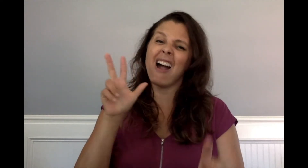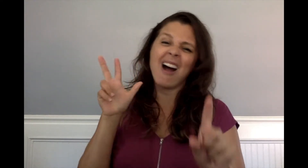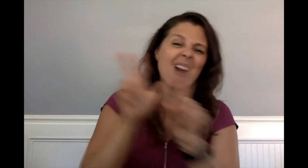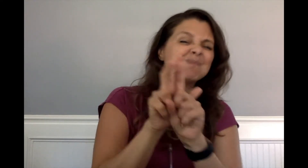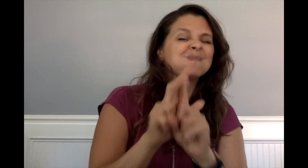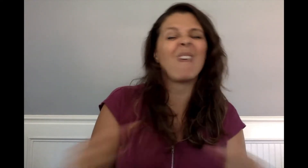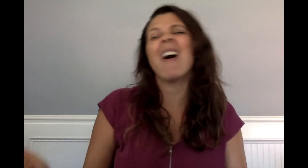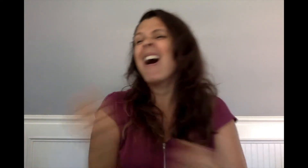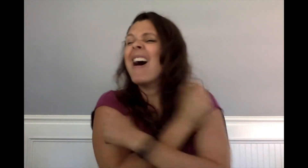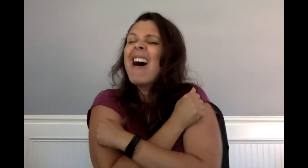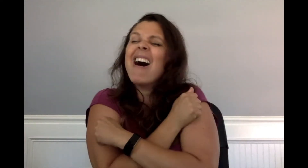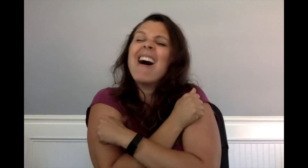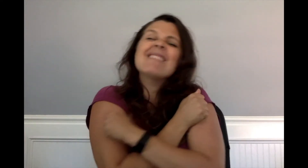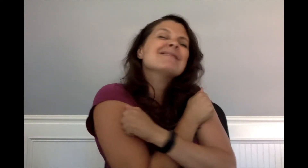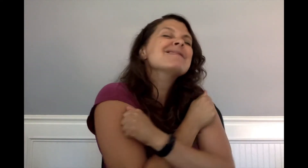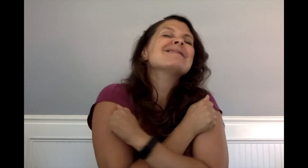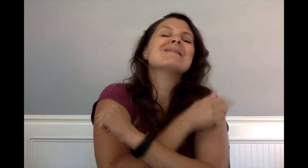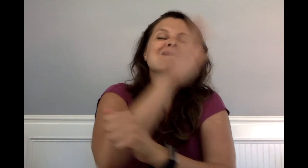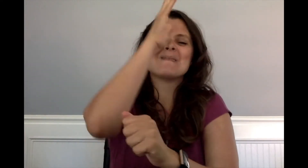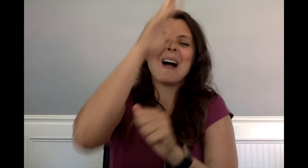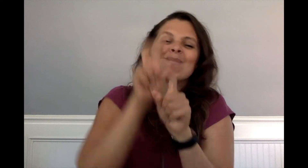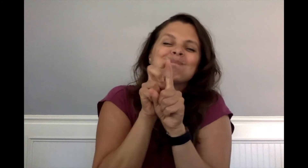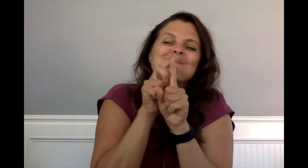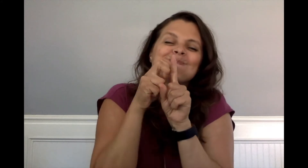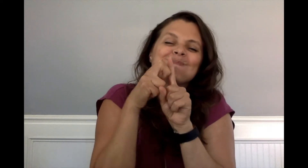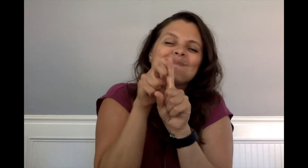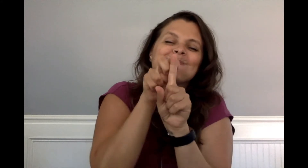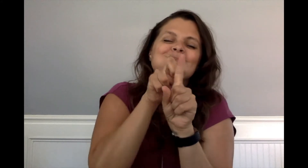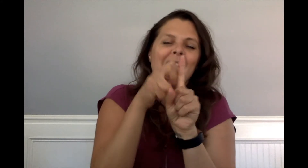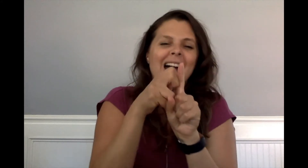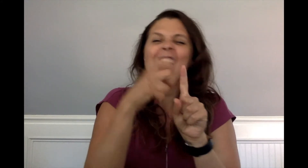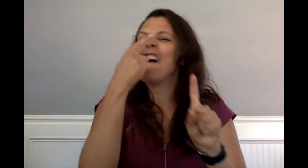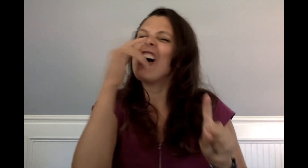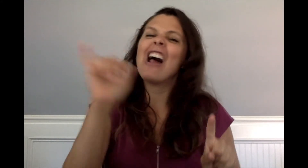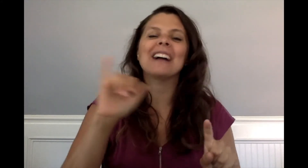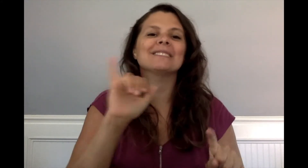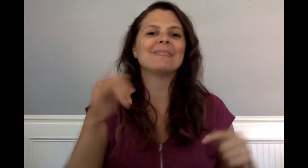as they clung to Grandpa Sol and his backpack